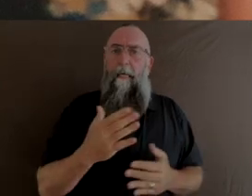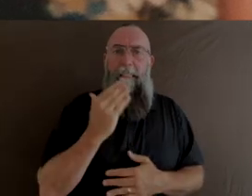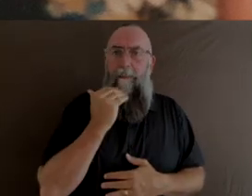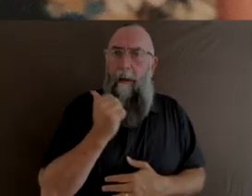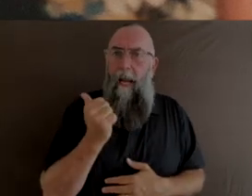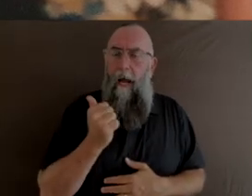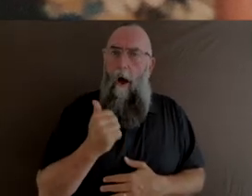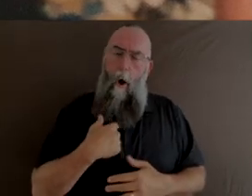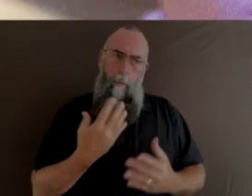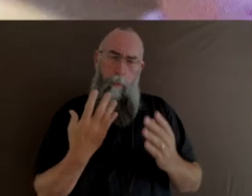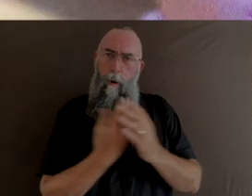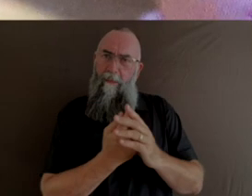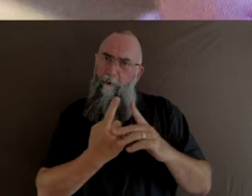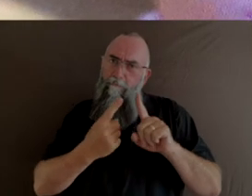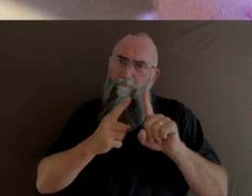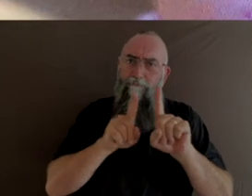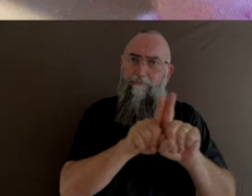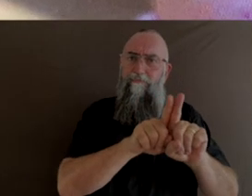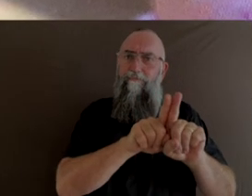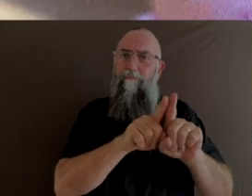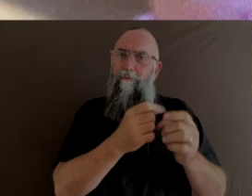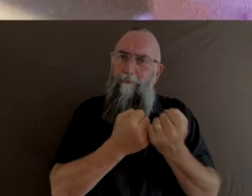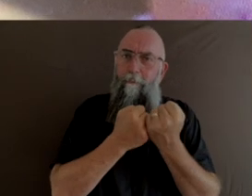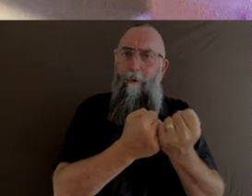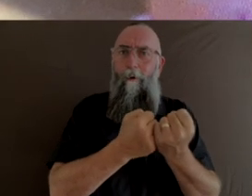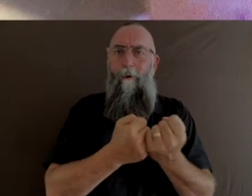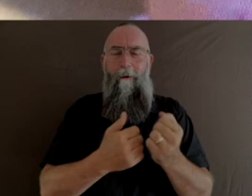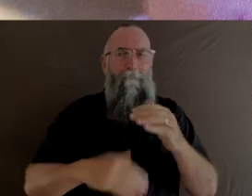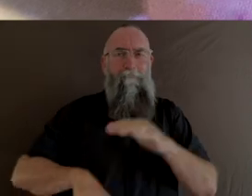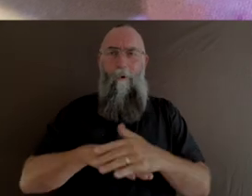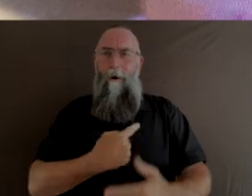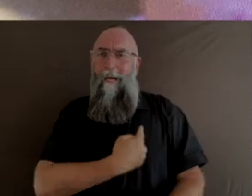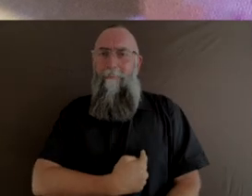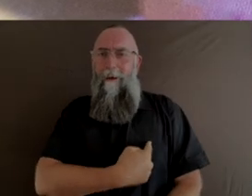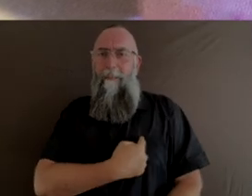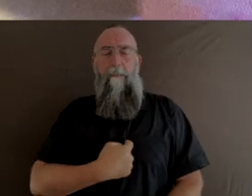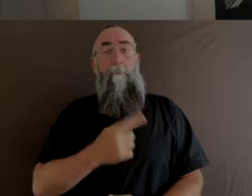I am with you no matter what. That level of commitment is something that's rare these days.